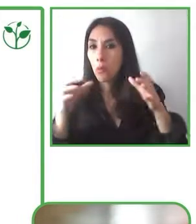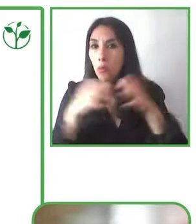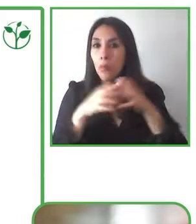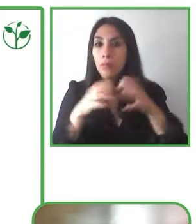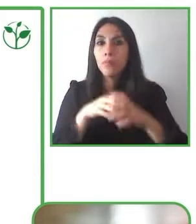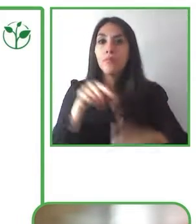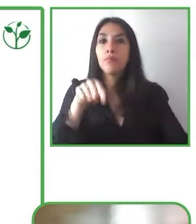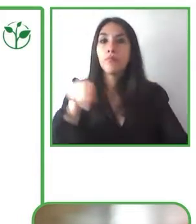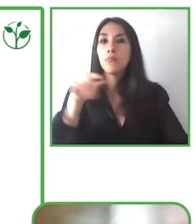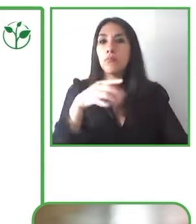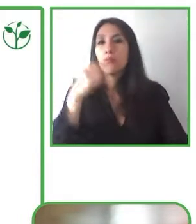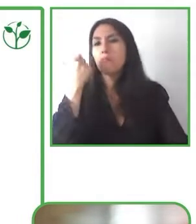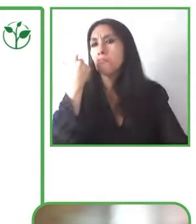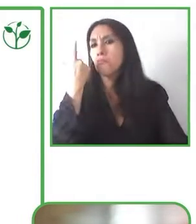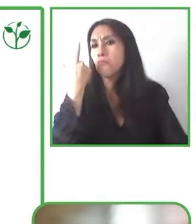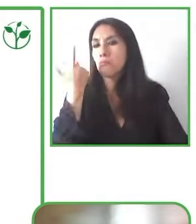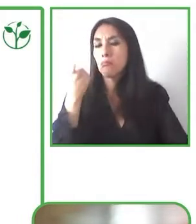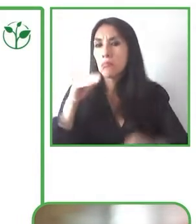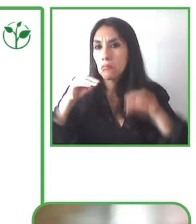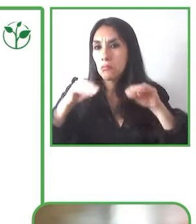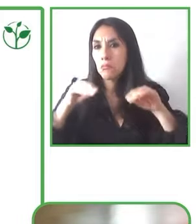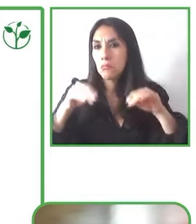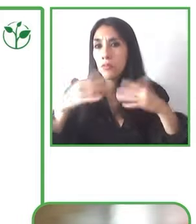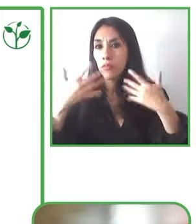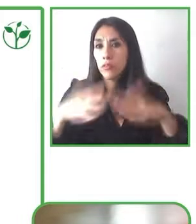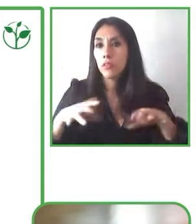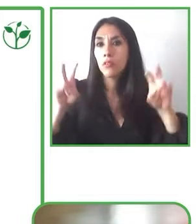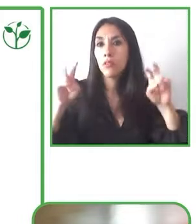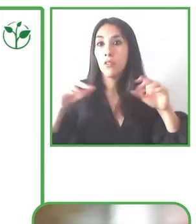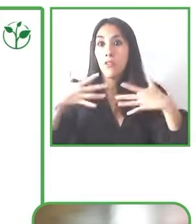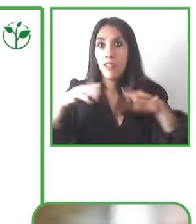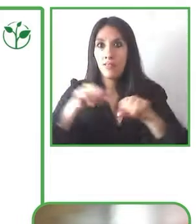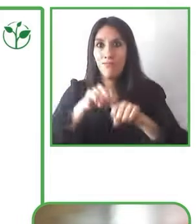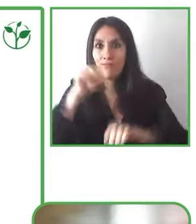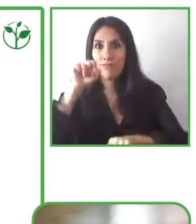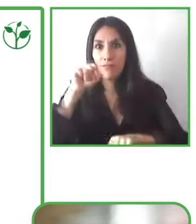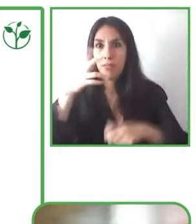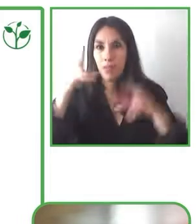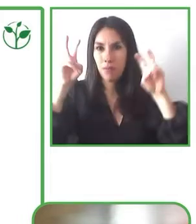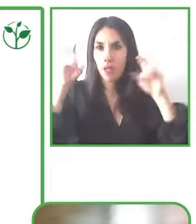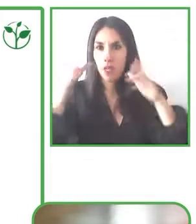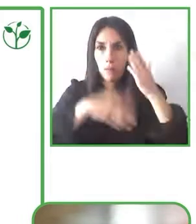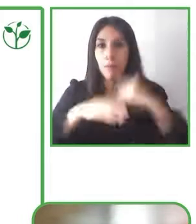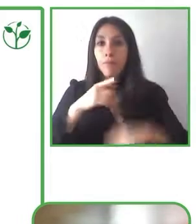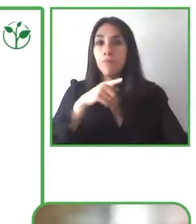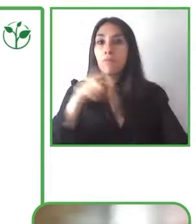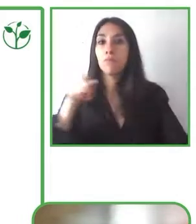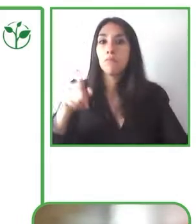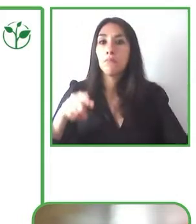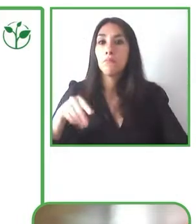people with disabilities so that we can adapt the content to all of the needs of the different